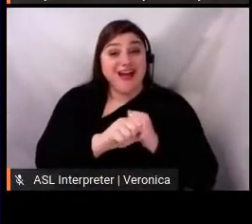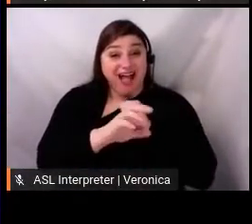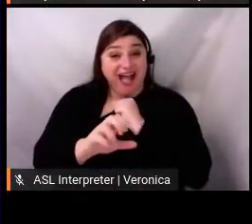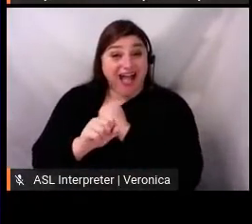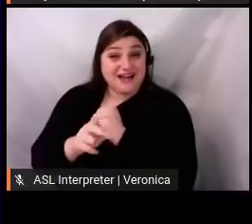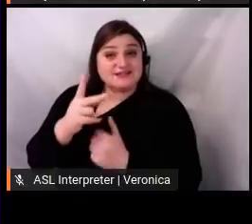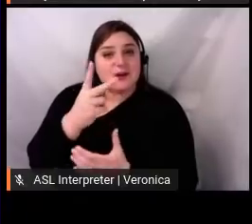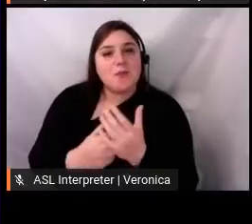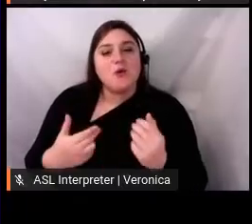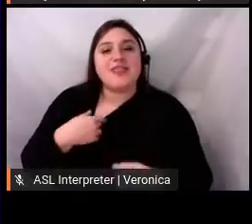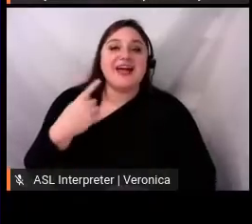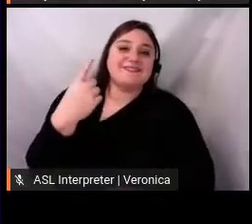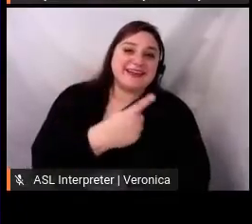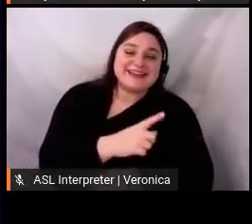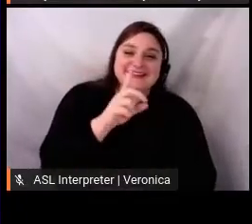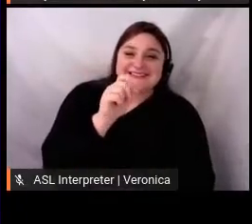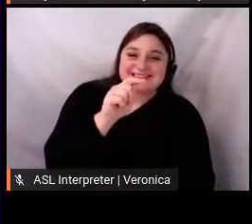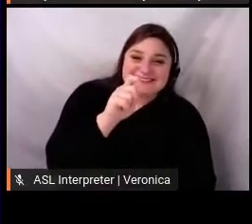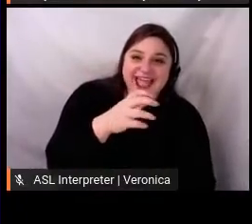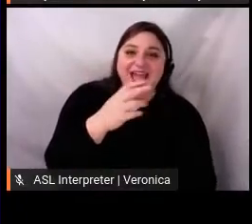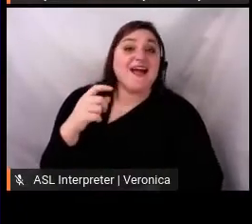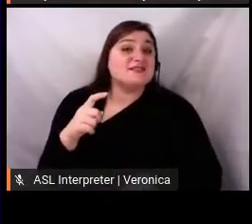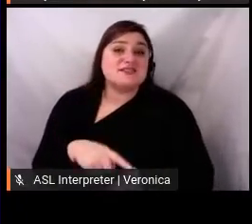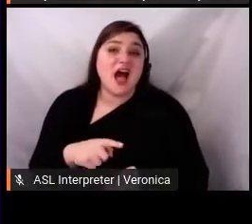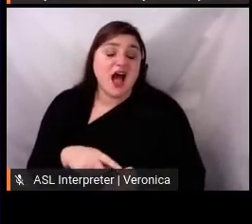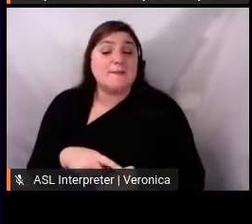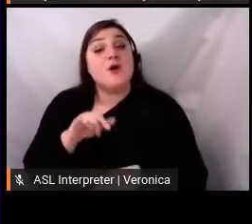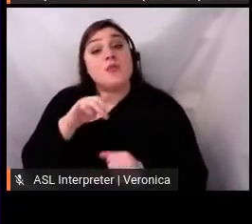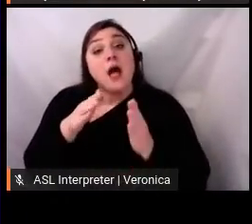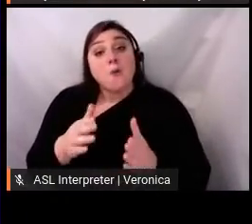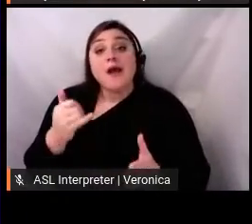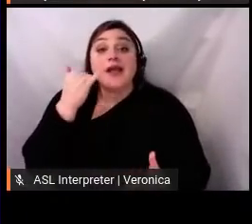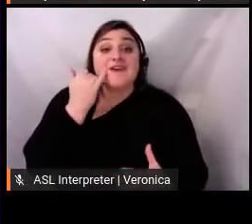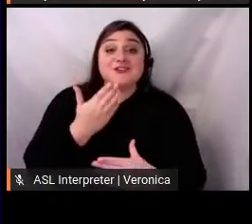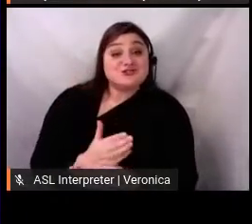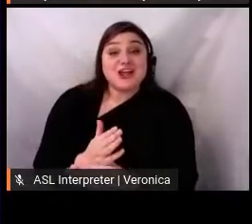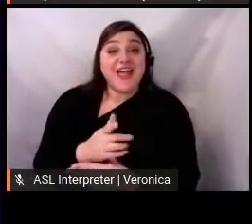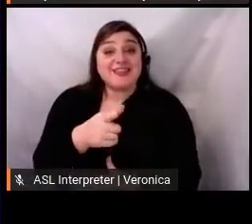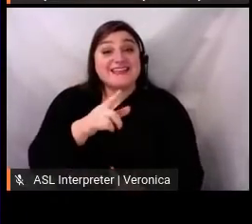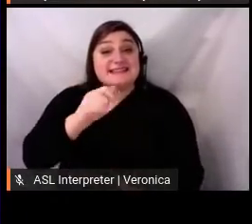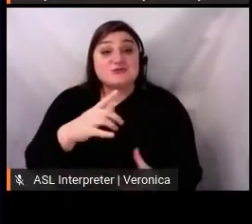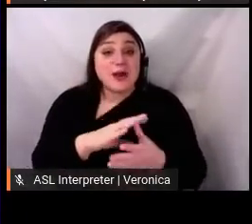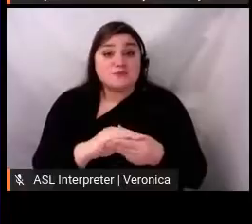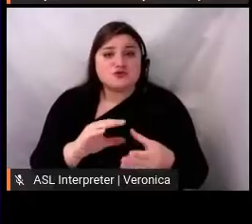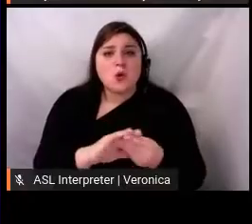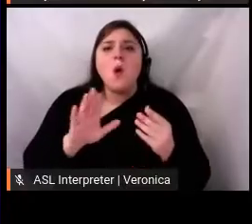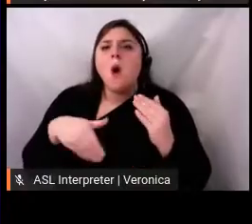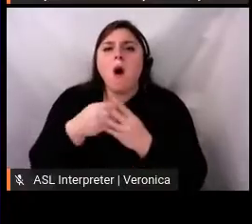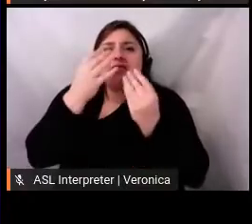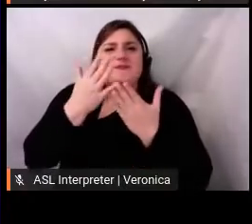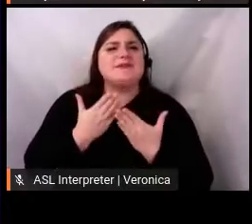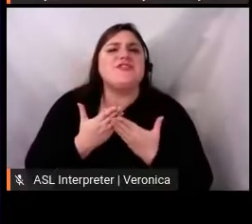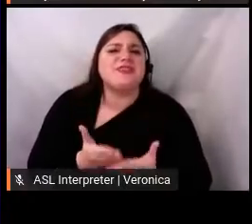who saw the graphics on anyone's story had all the information that they needed. You know, they have the name of the event and how they can